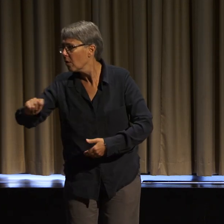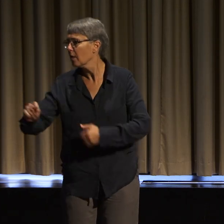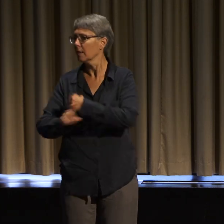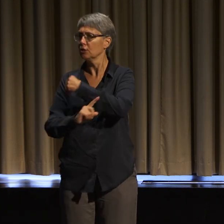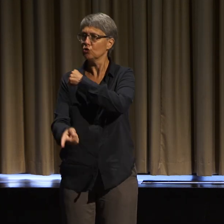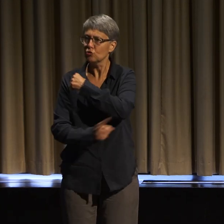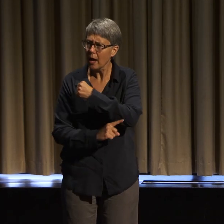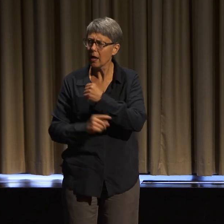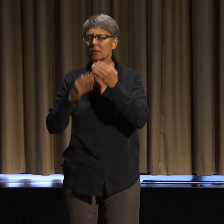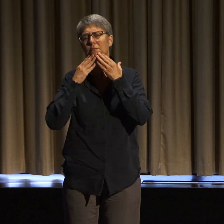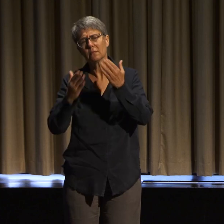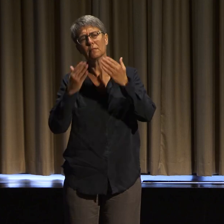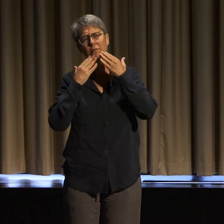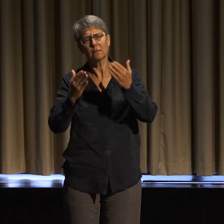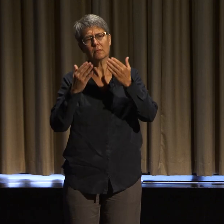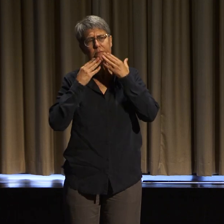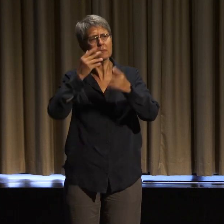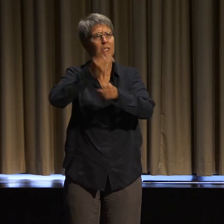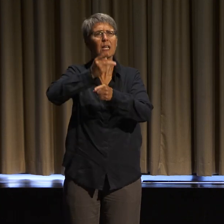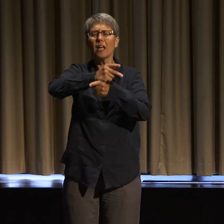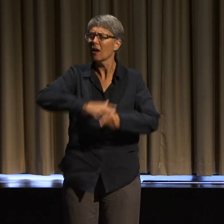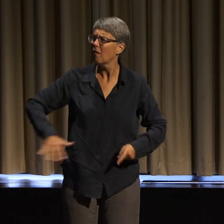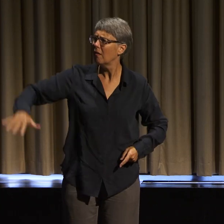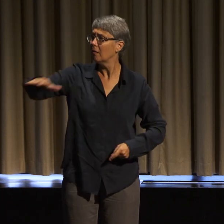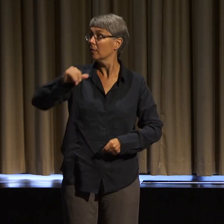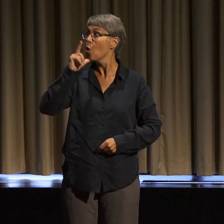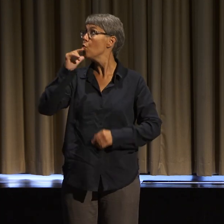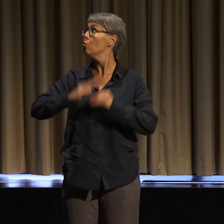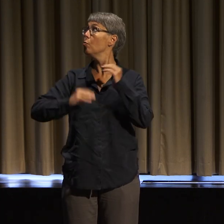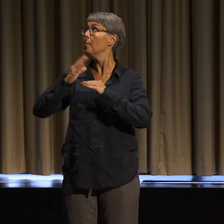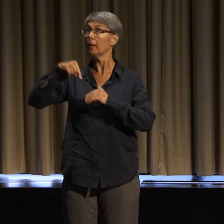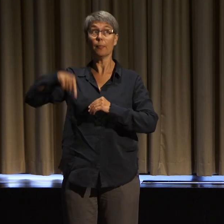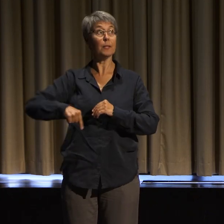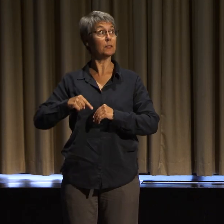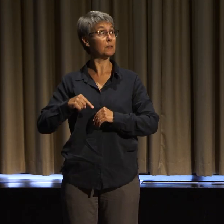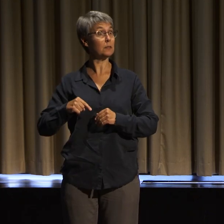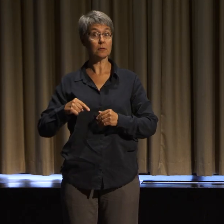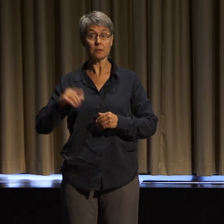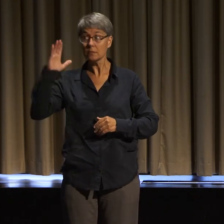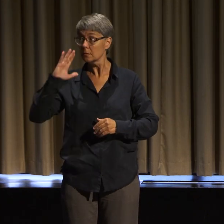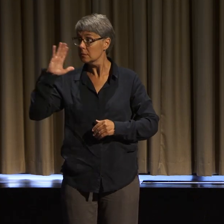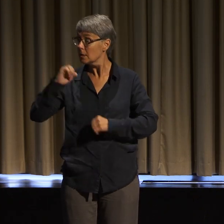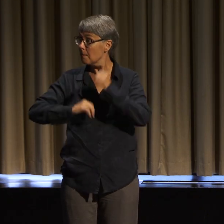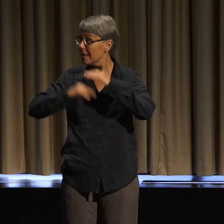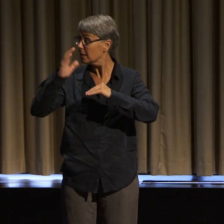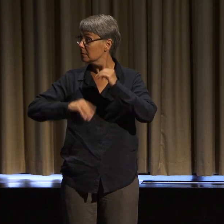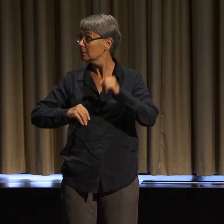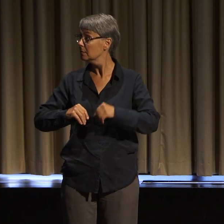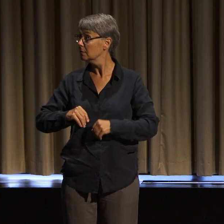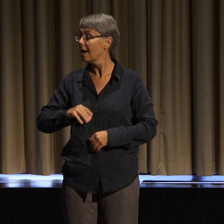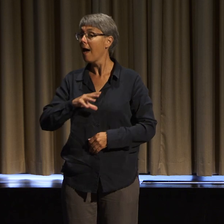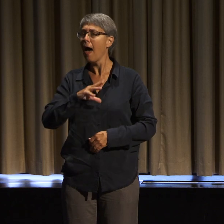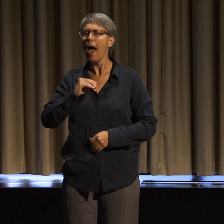and maintain the grounds, the people who built this building, and all the people who have also been displaced from where we are as well.